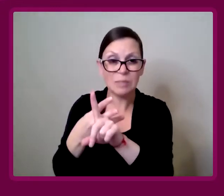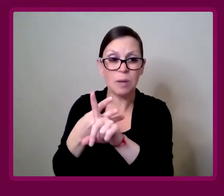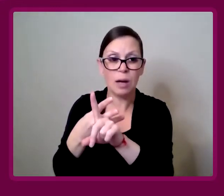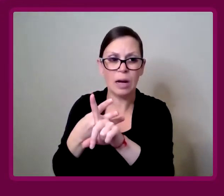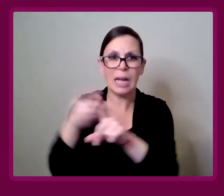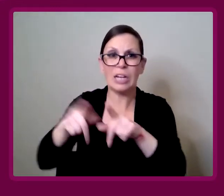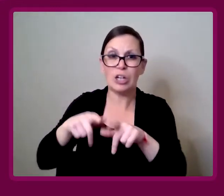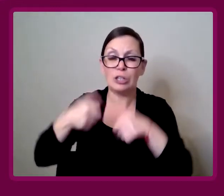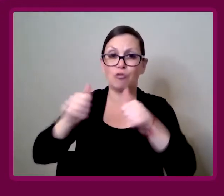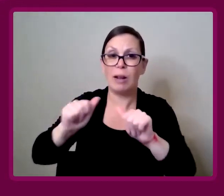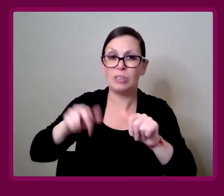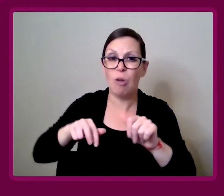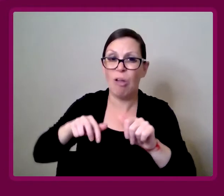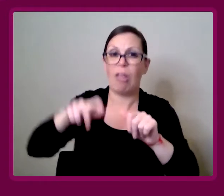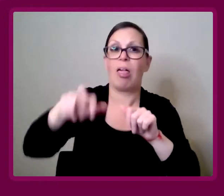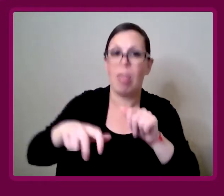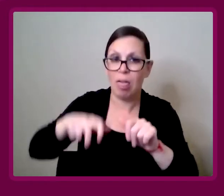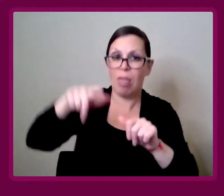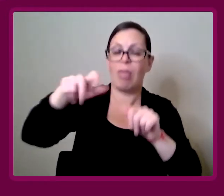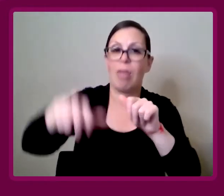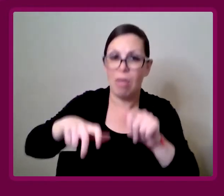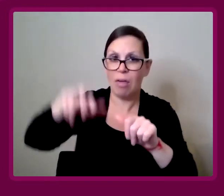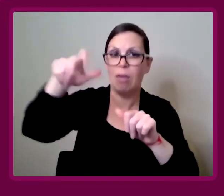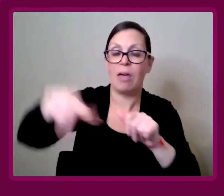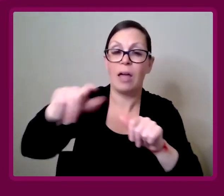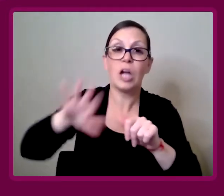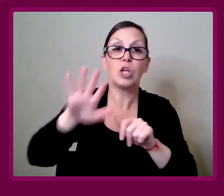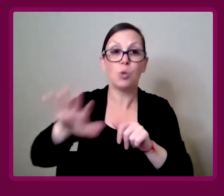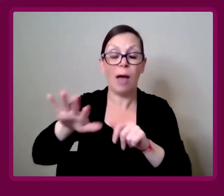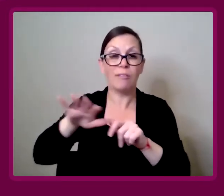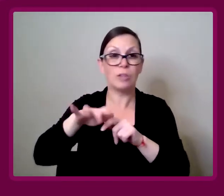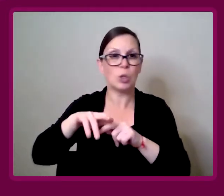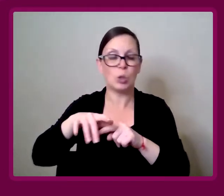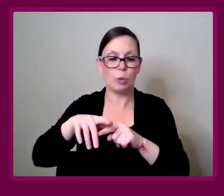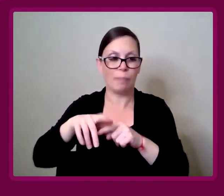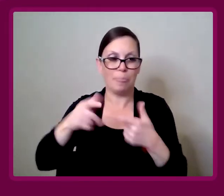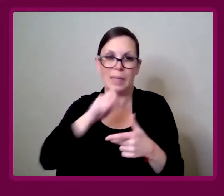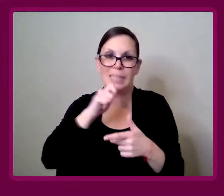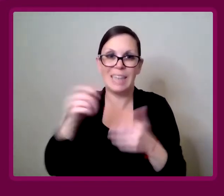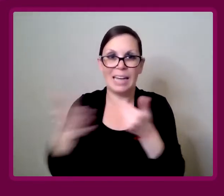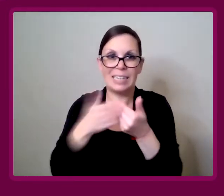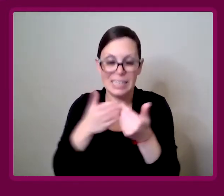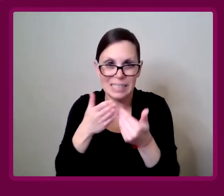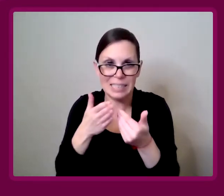Six months, and you're shuffling up and down the stairs on your ass.